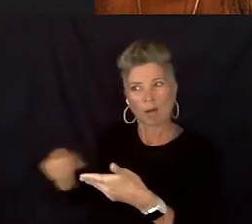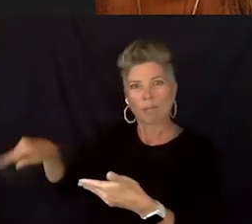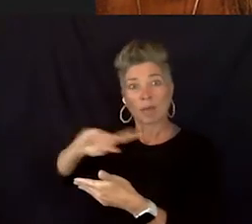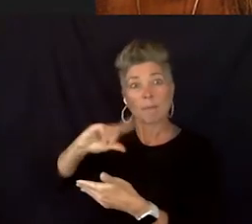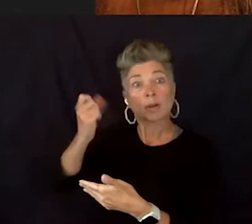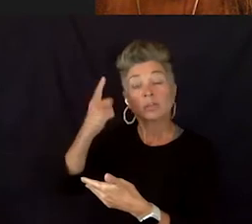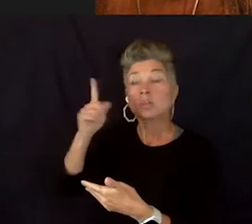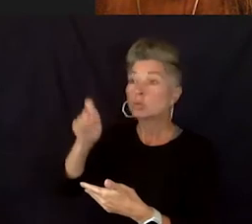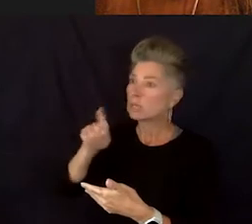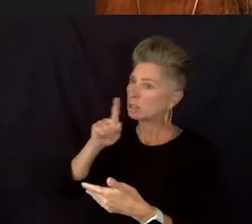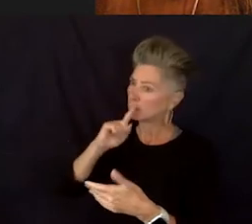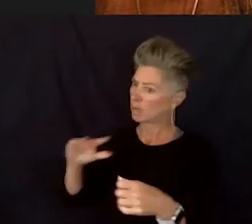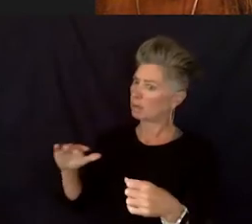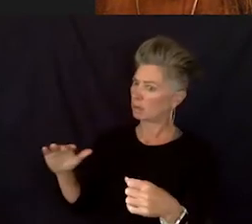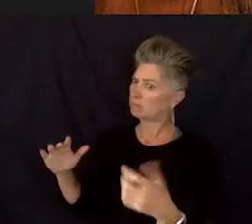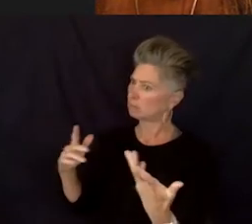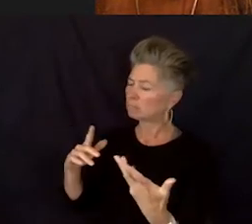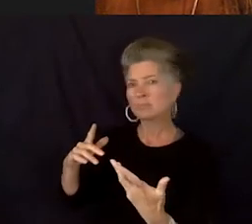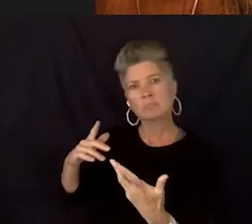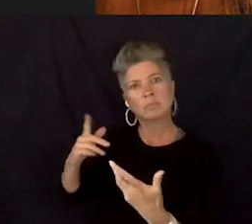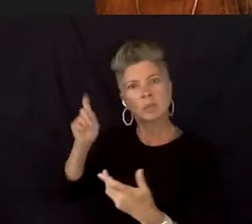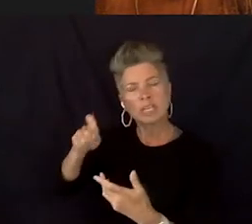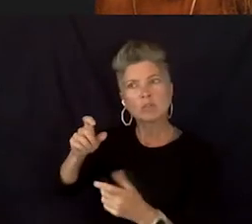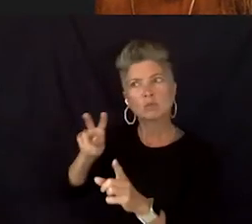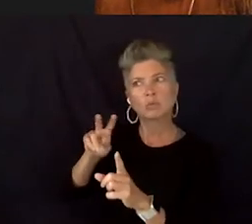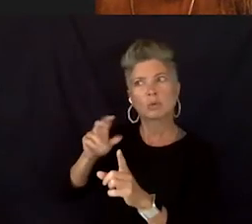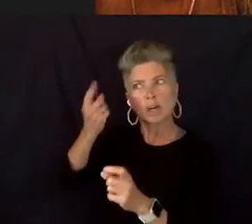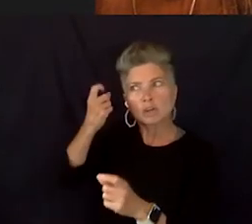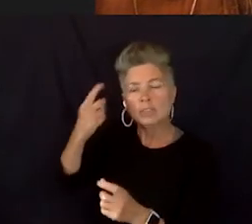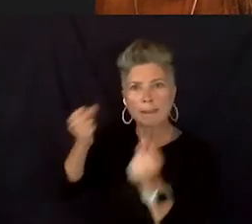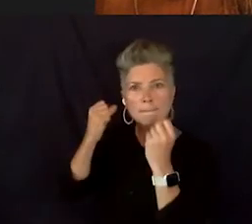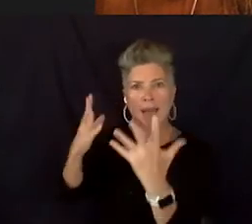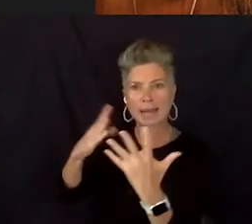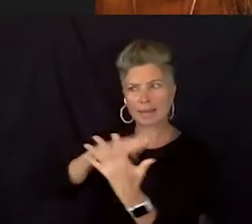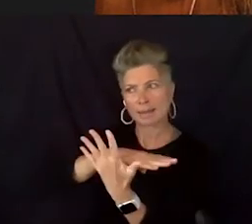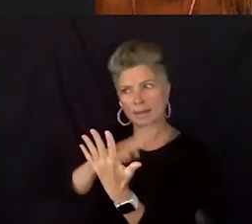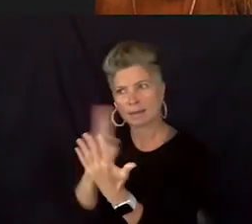You have to also be constantly growing and my kids can me try me at times, try my spirit.